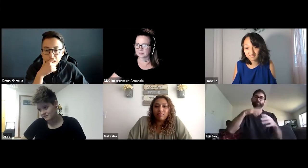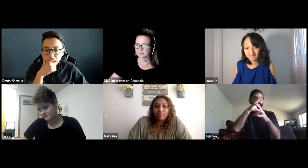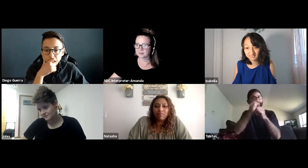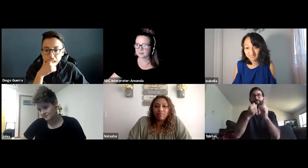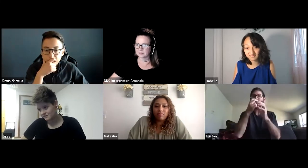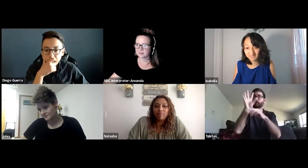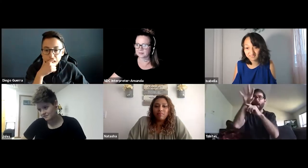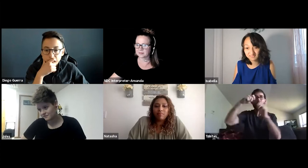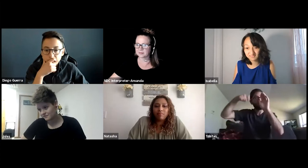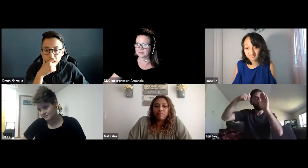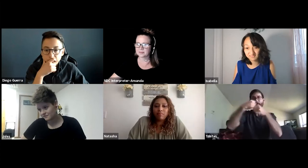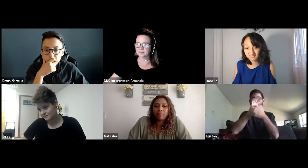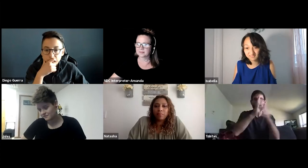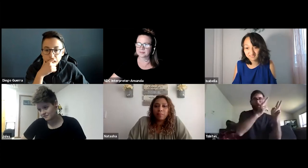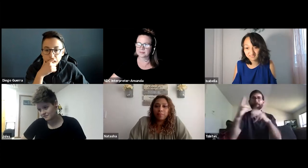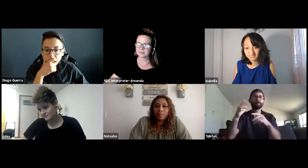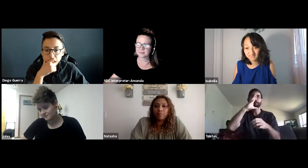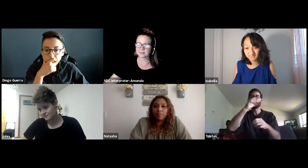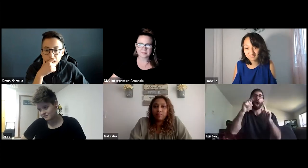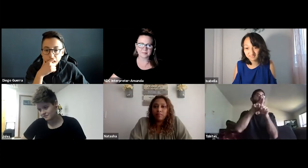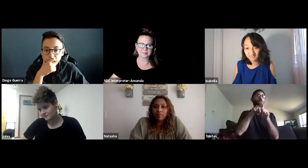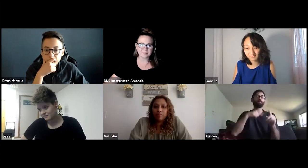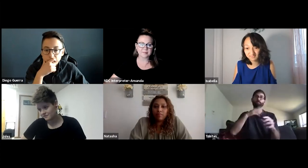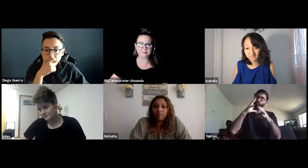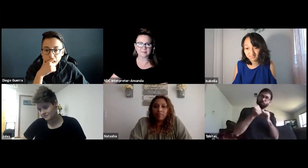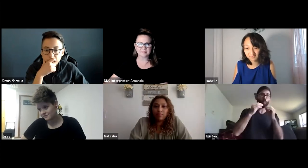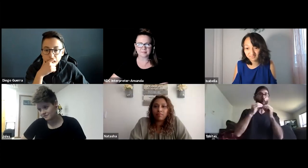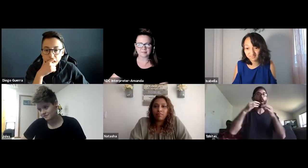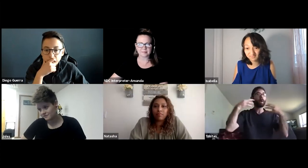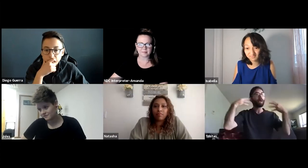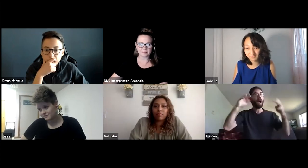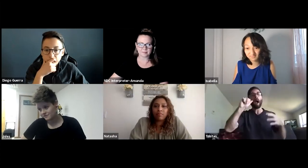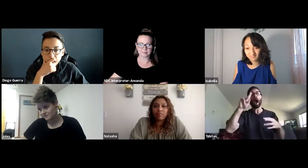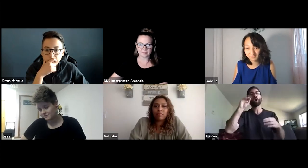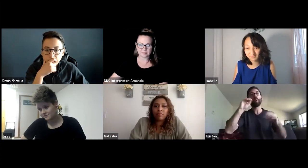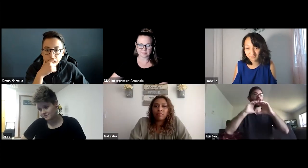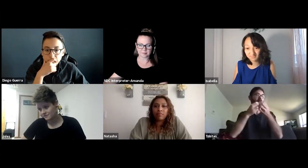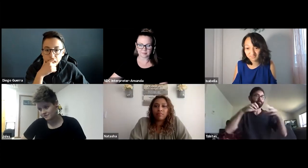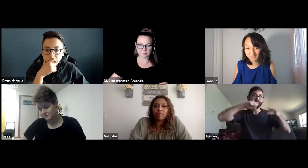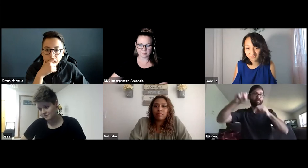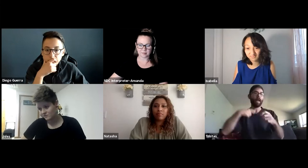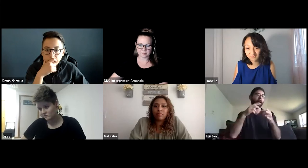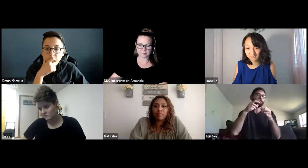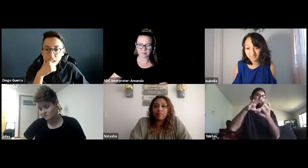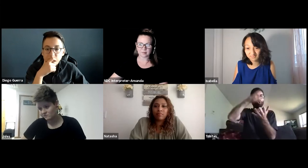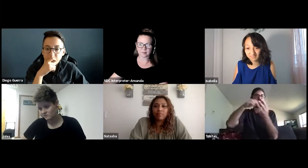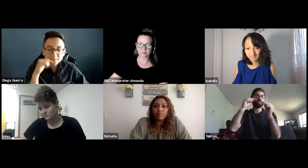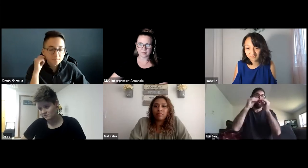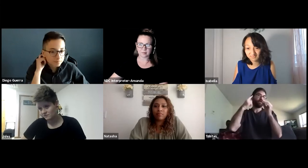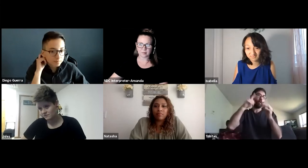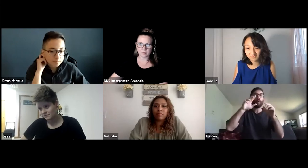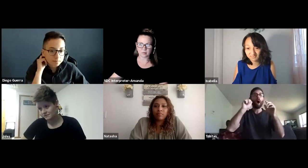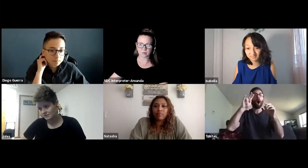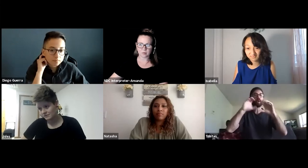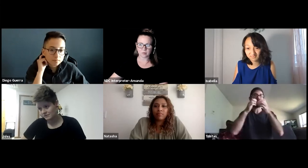for one more semester because I'm very interested in videography and also I've taken -- I'm taking